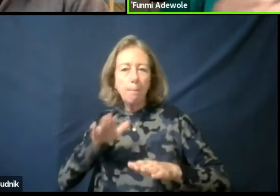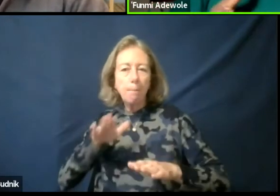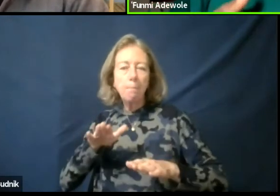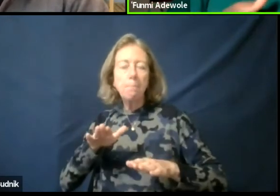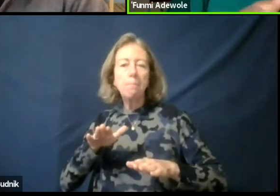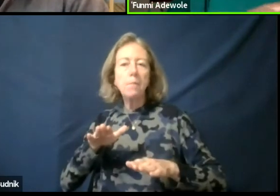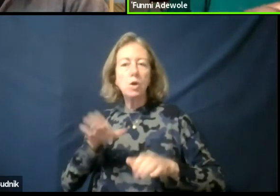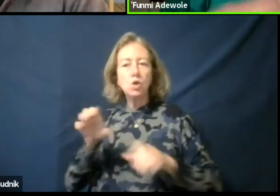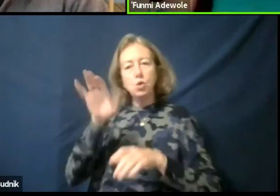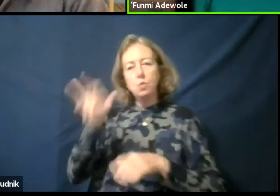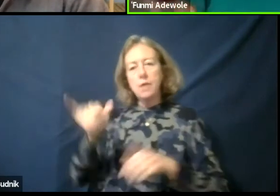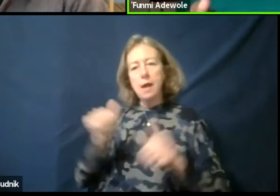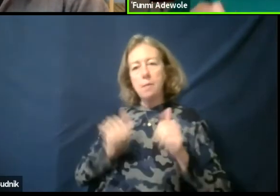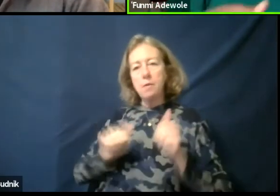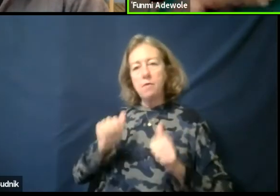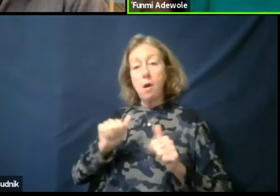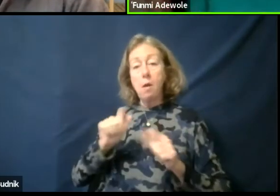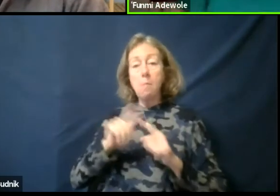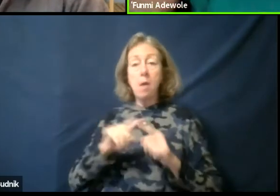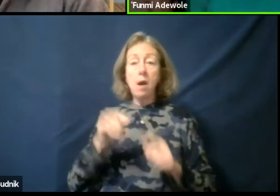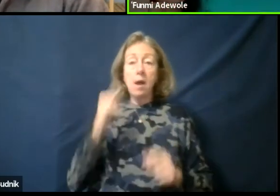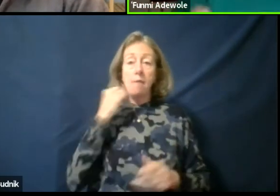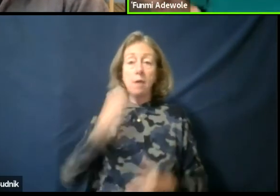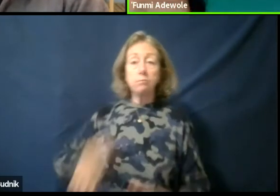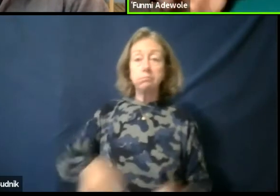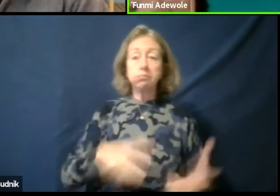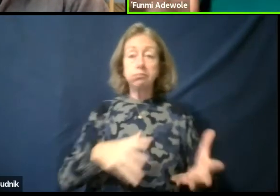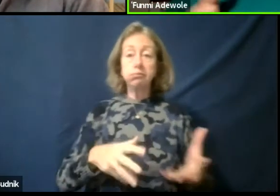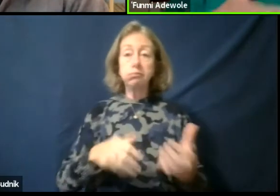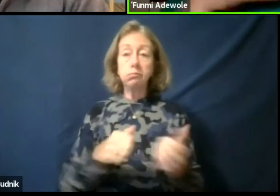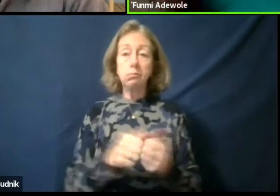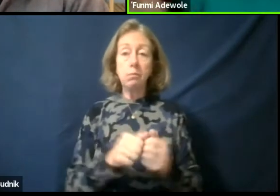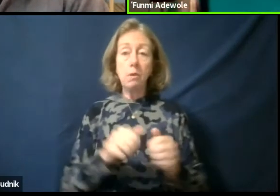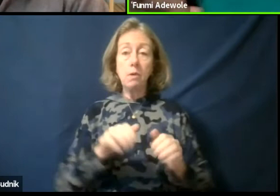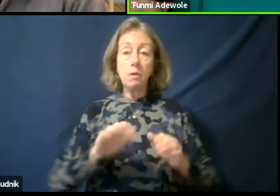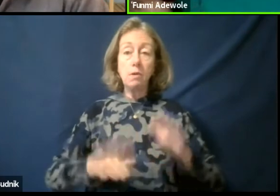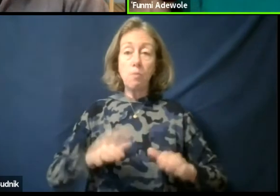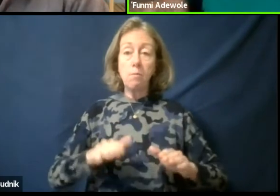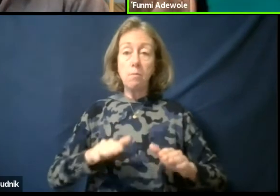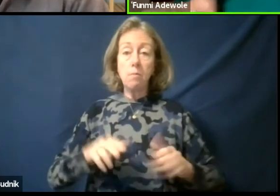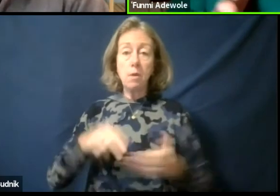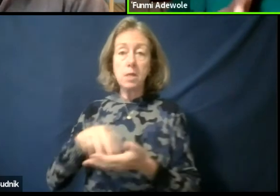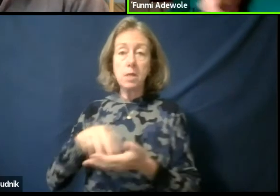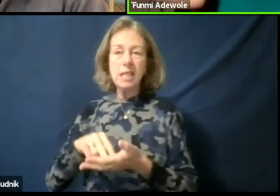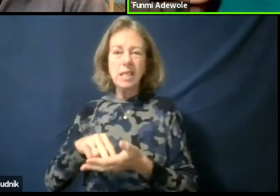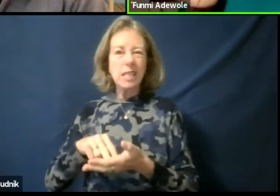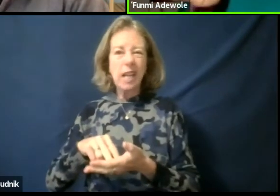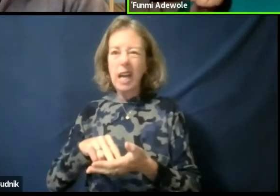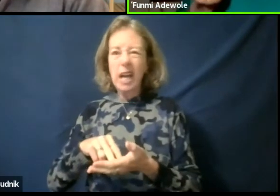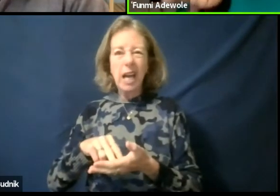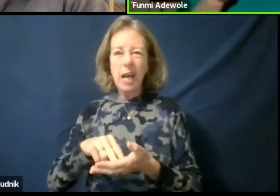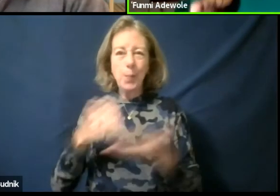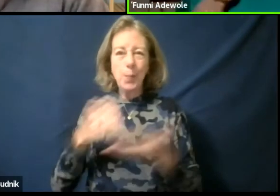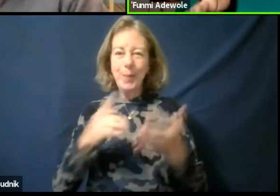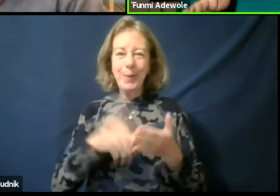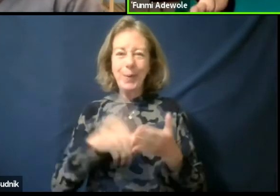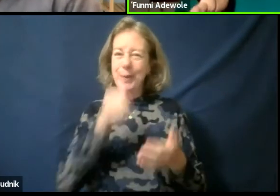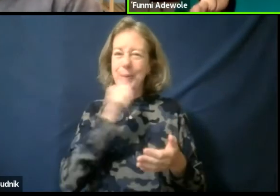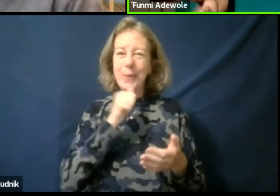But if someone threw me out with the drama and the dance, I possibly could not cope with more than five minutes.